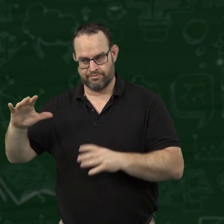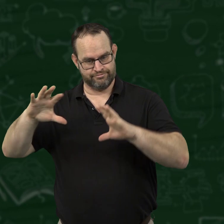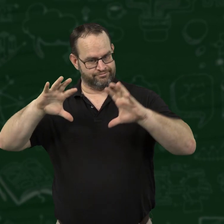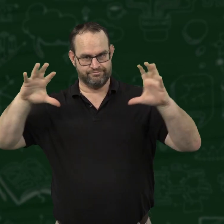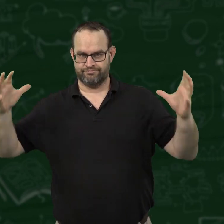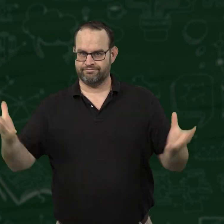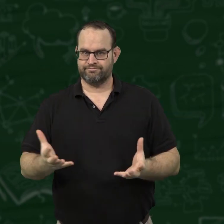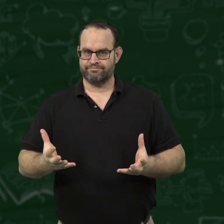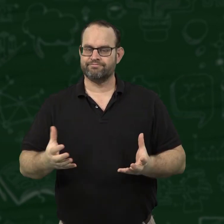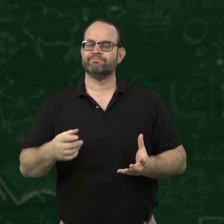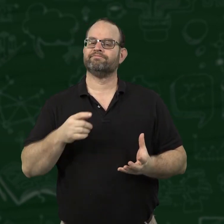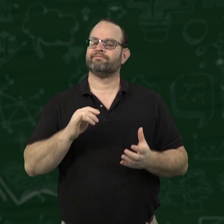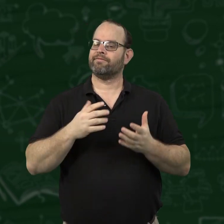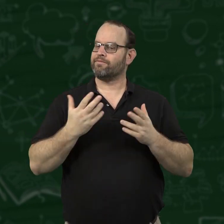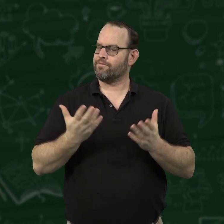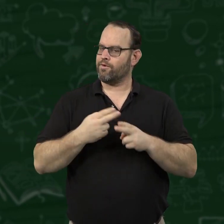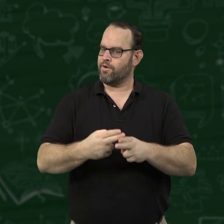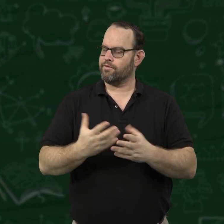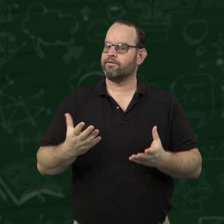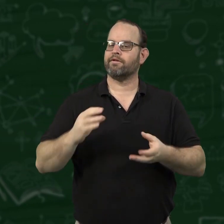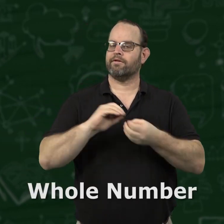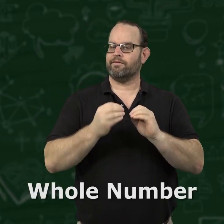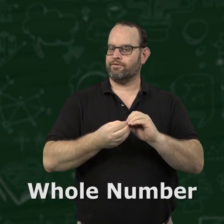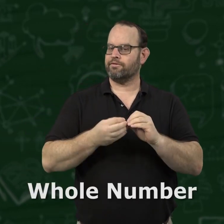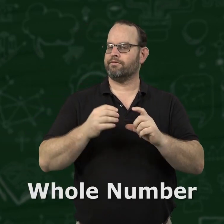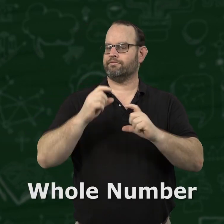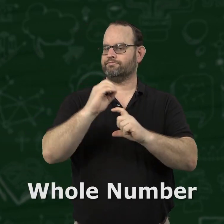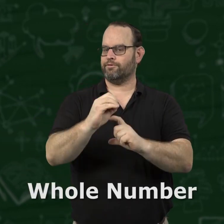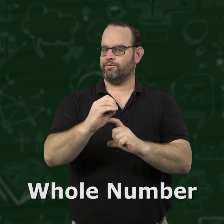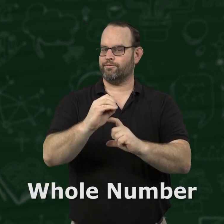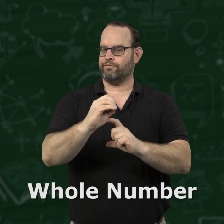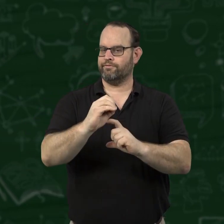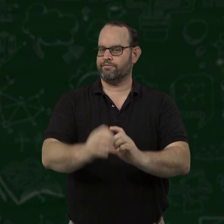Those are all called whole numbers.